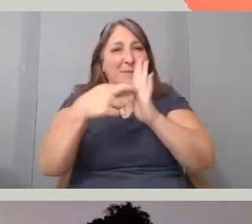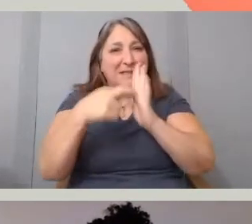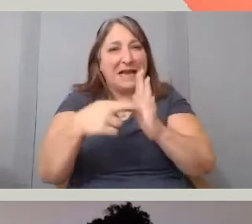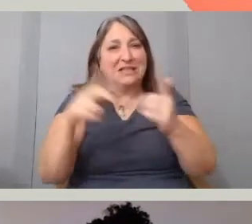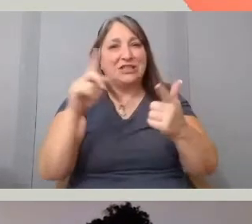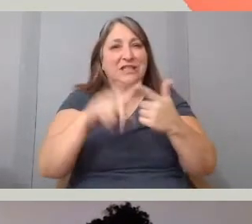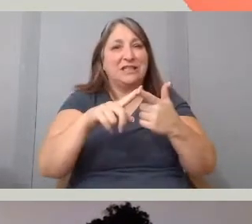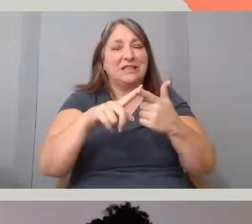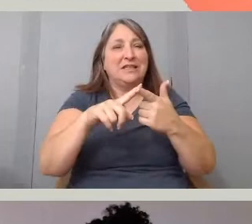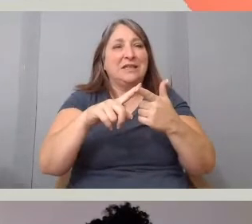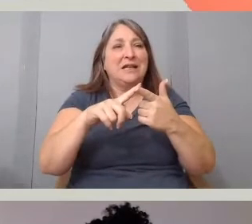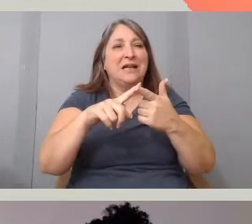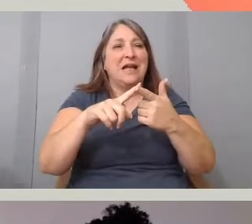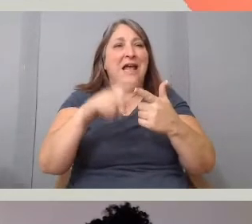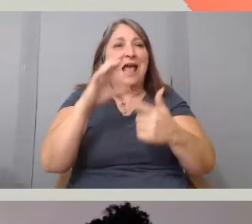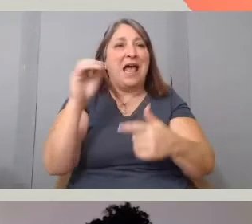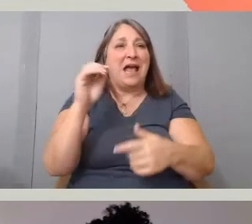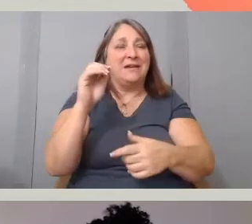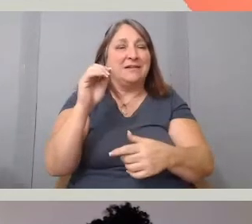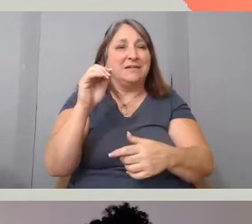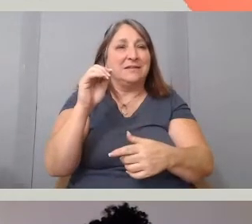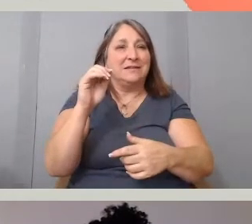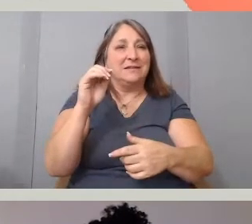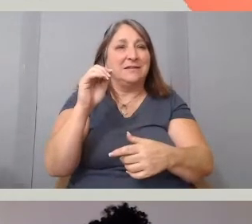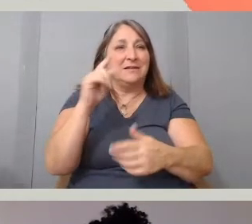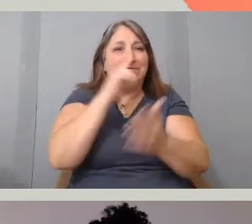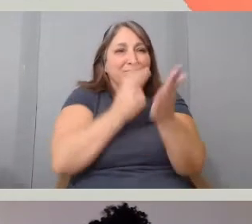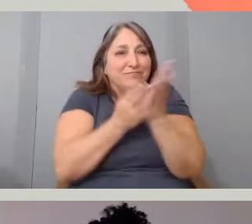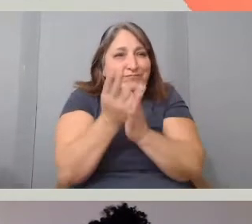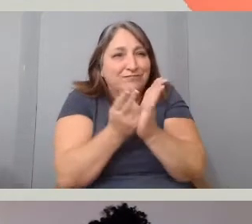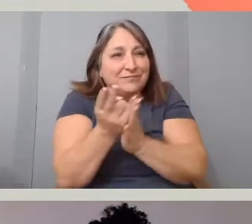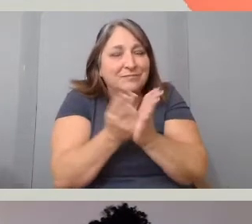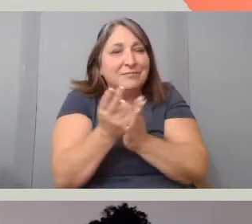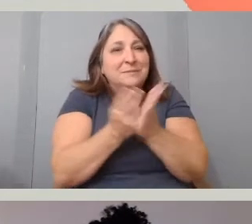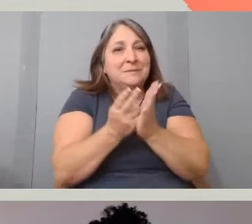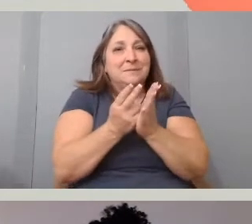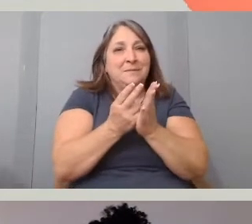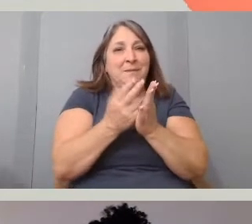and because I'm telling those stories